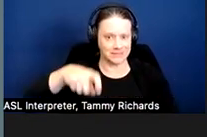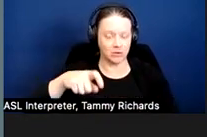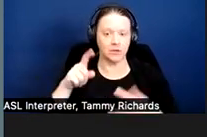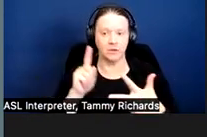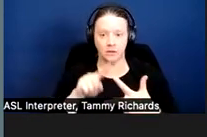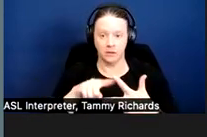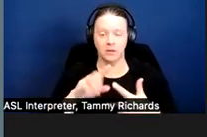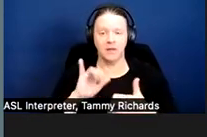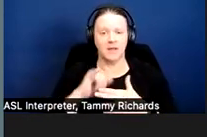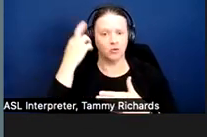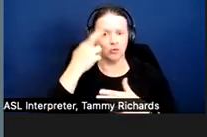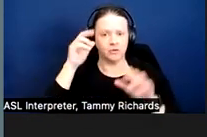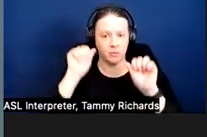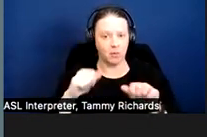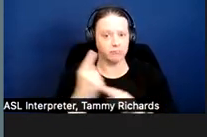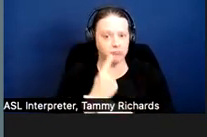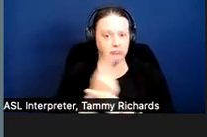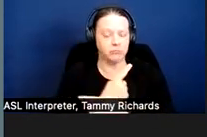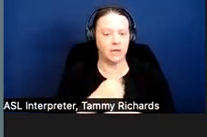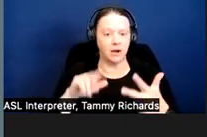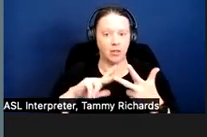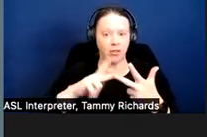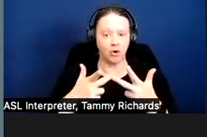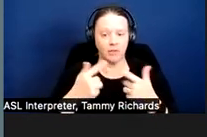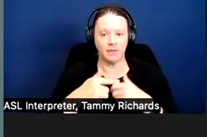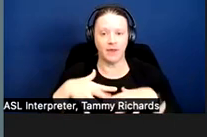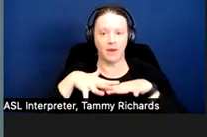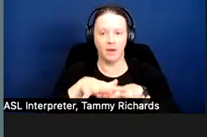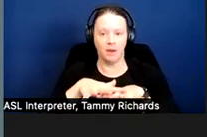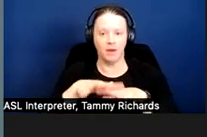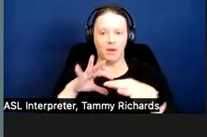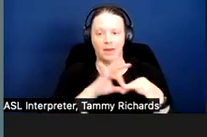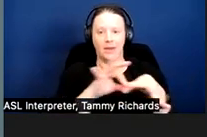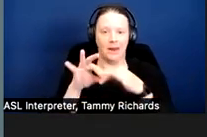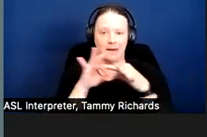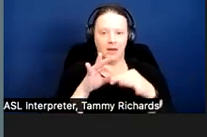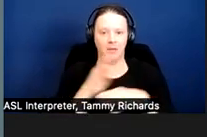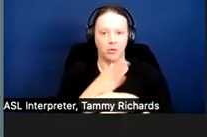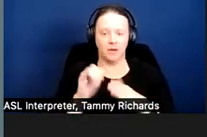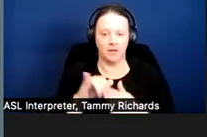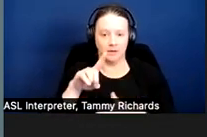and the third is that there is a nexus or connection between the disability, the change